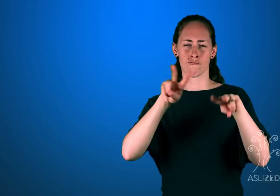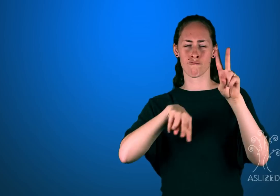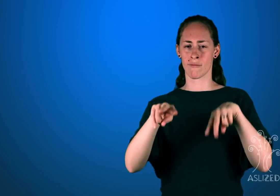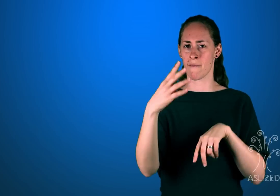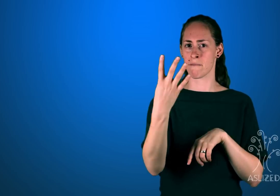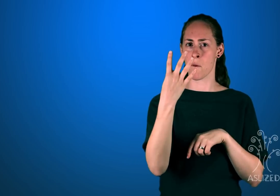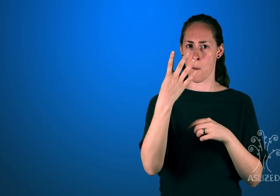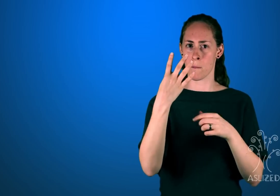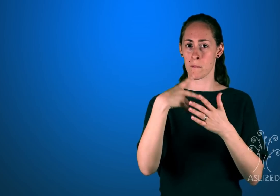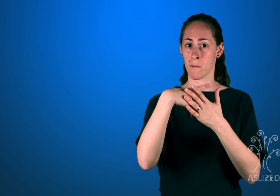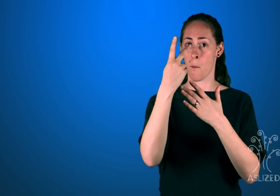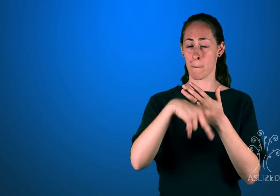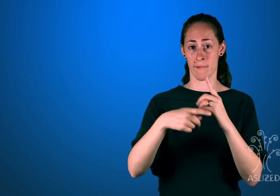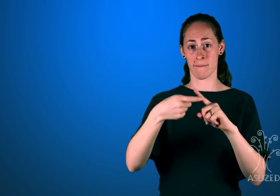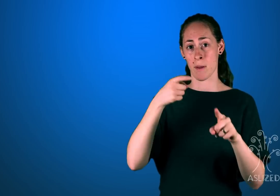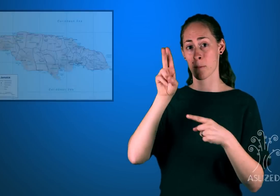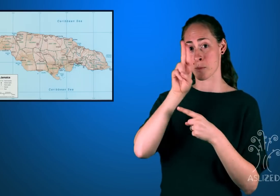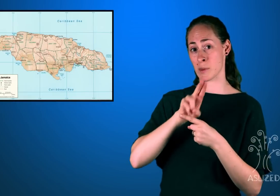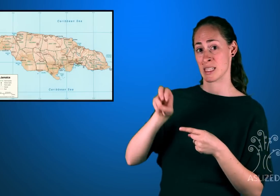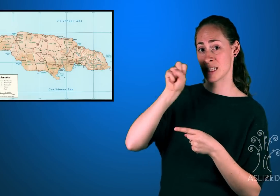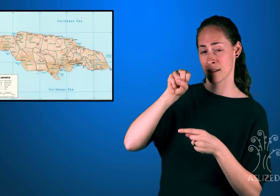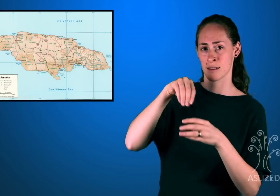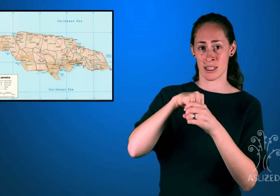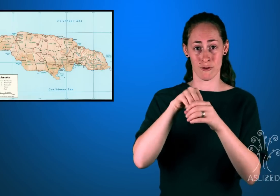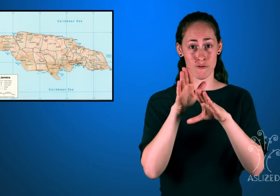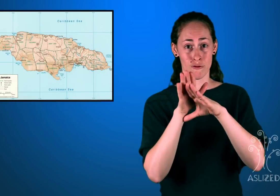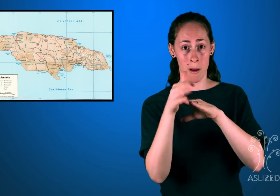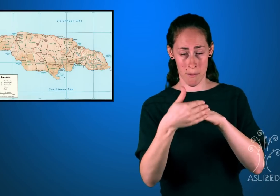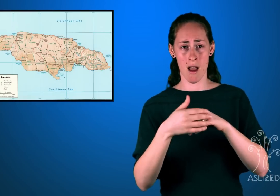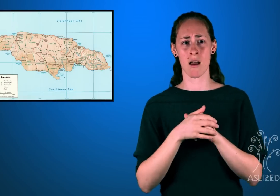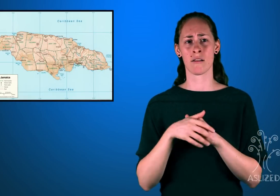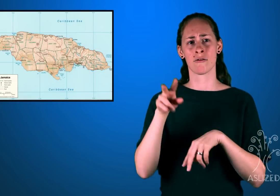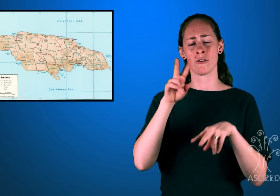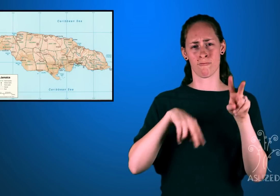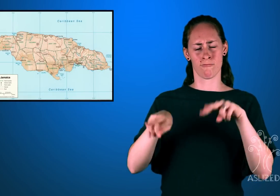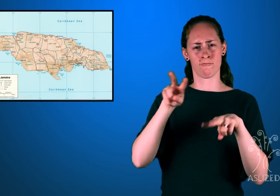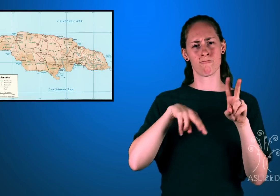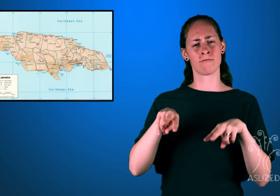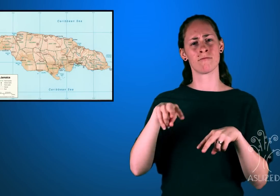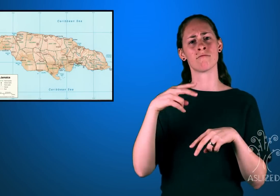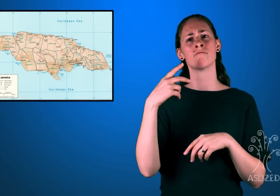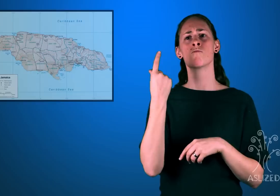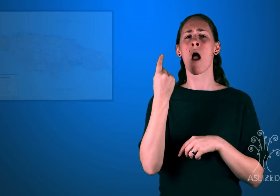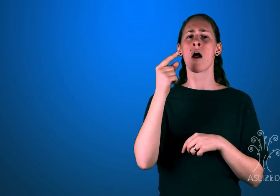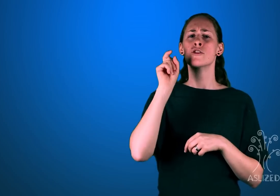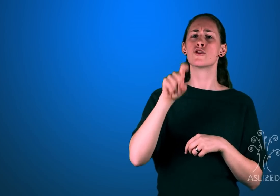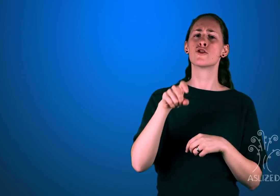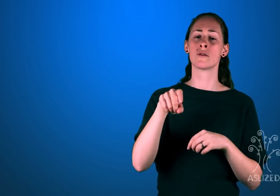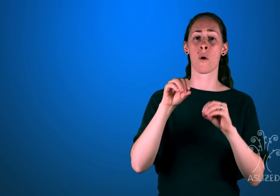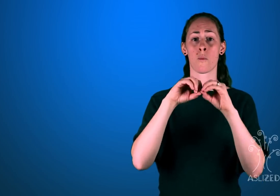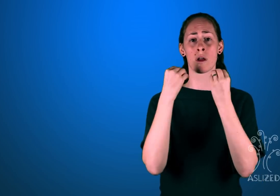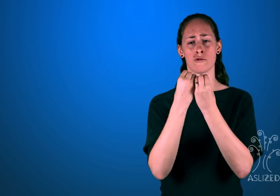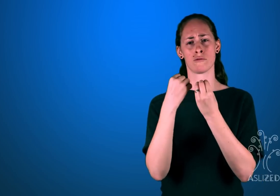4 programs in the US from Jamaica, to determine what organizations and programs should look like in